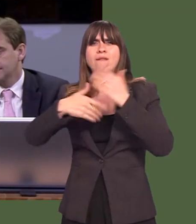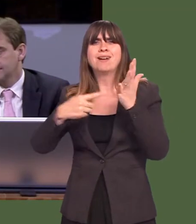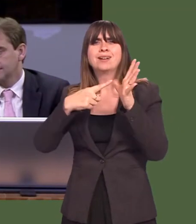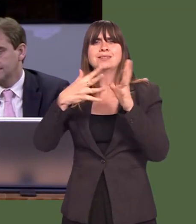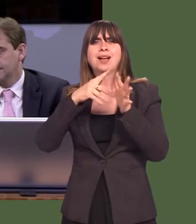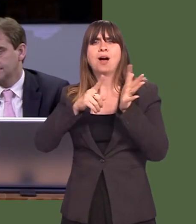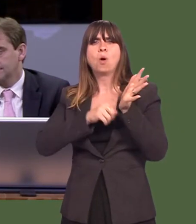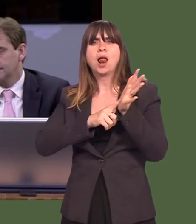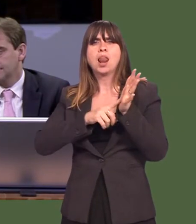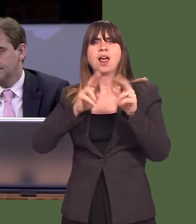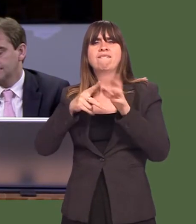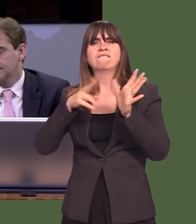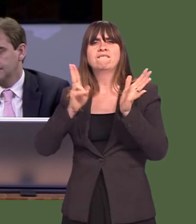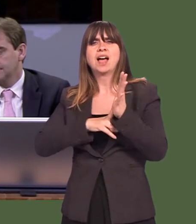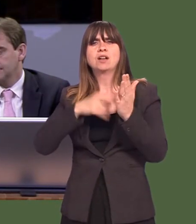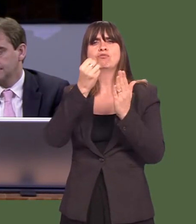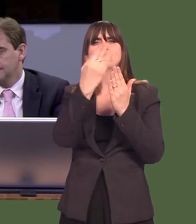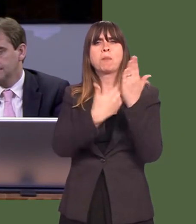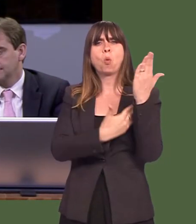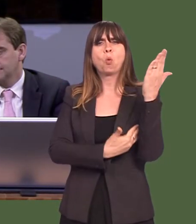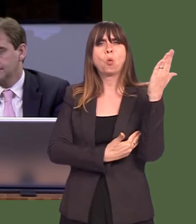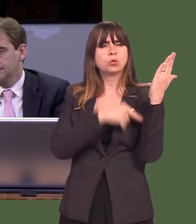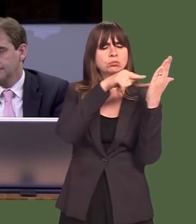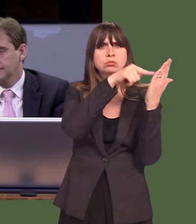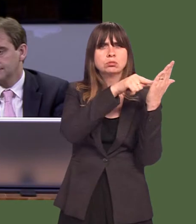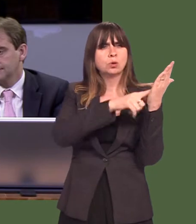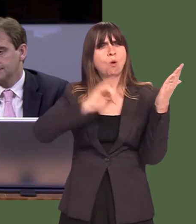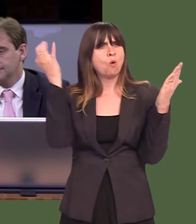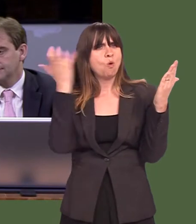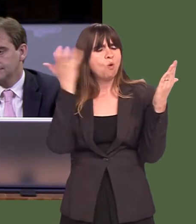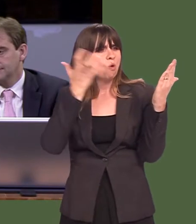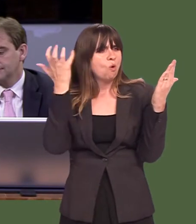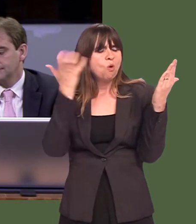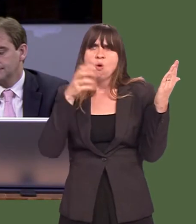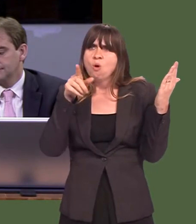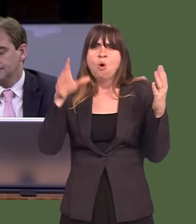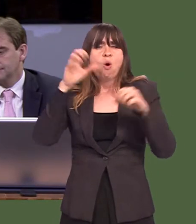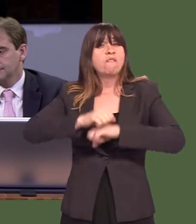Tawel Fan report and the progress being made on the reporting system around the Tawel Fan